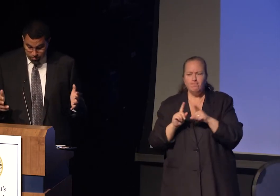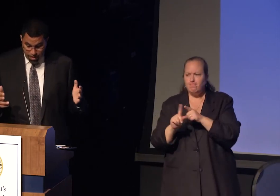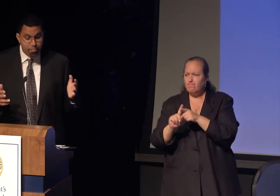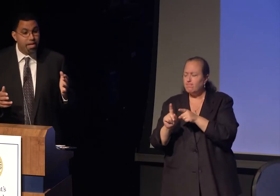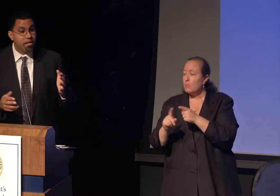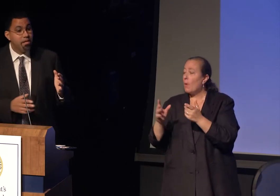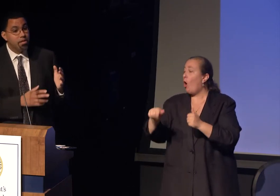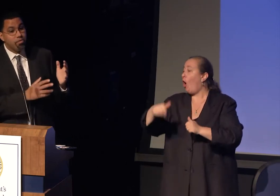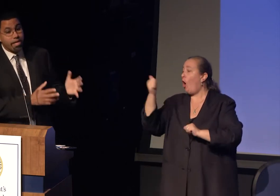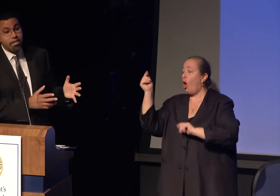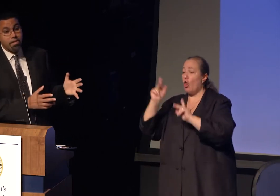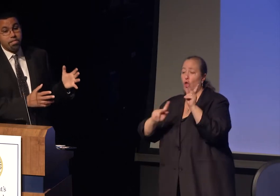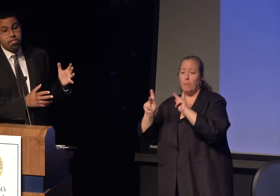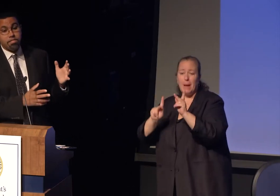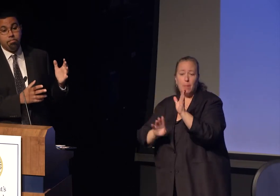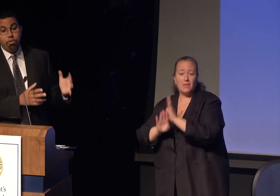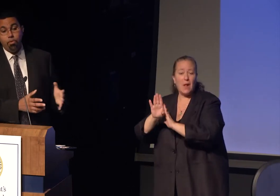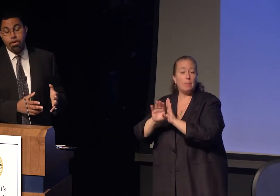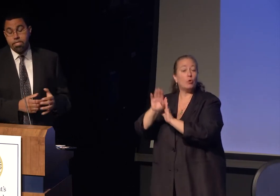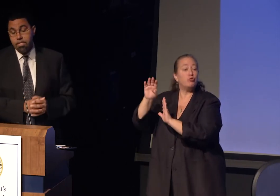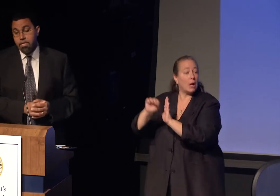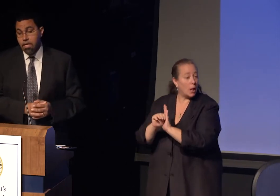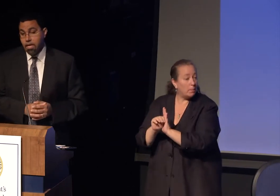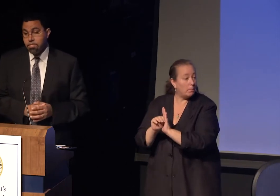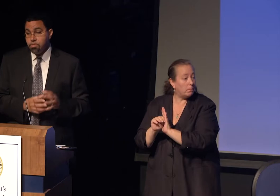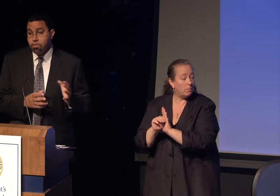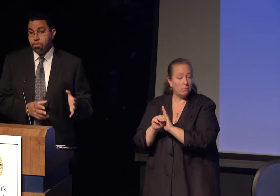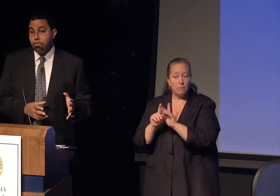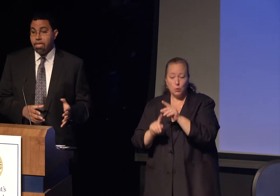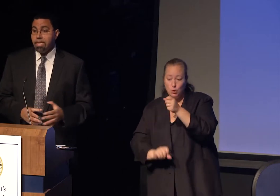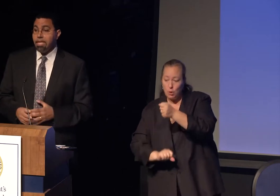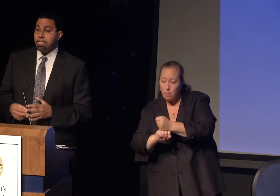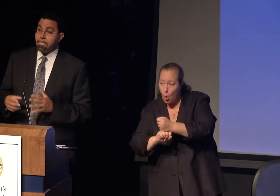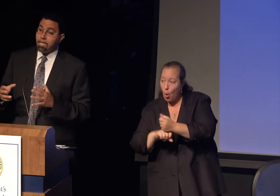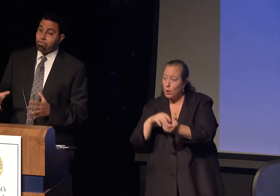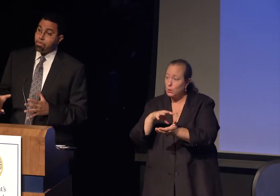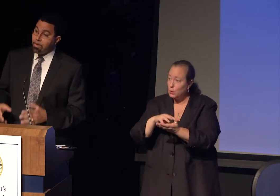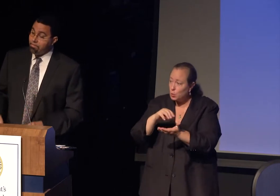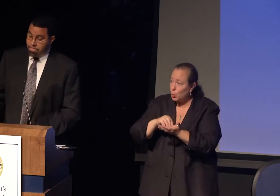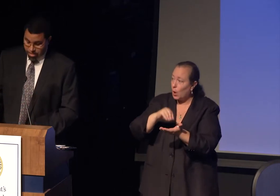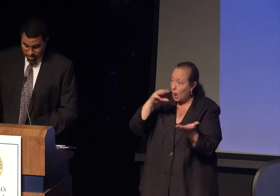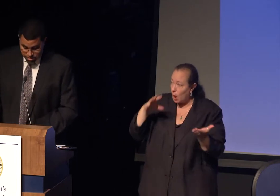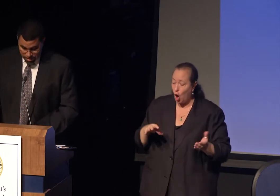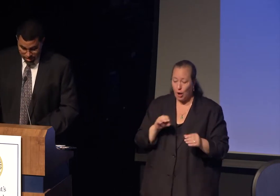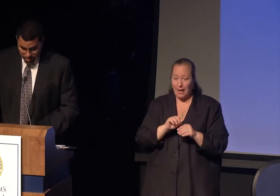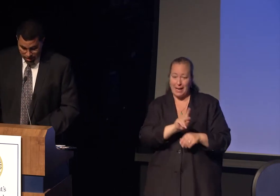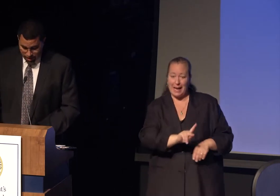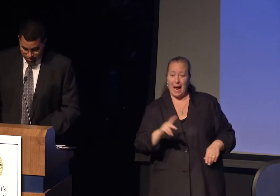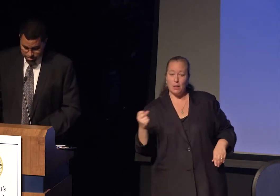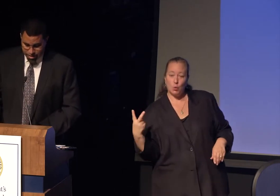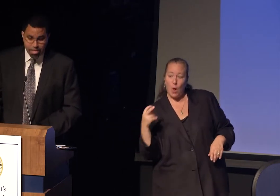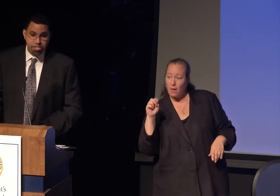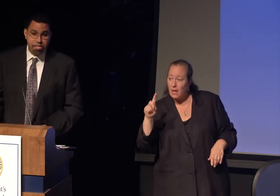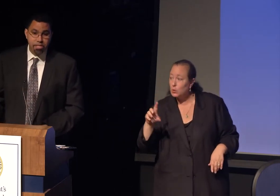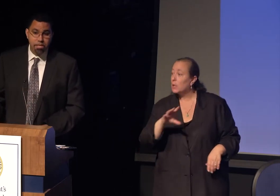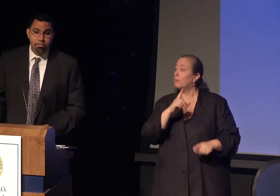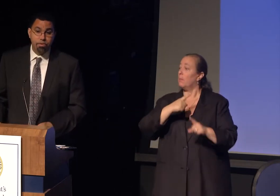Folks who are developing curricula to support student learning and K-12 education and higher education.